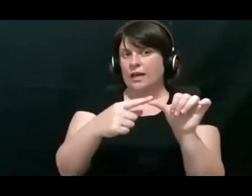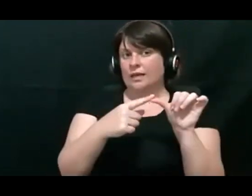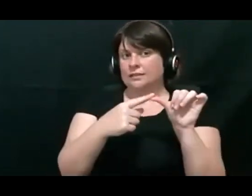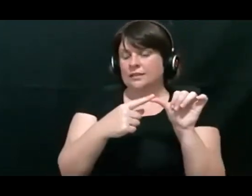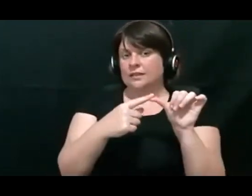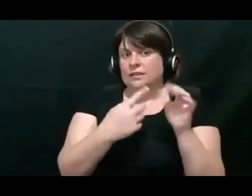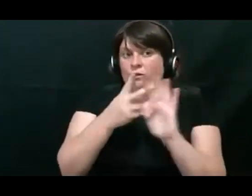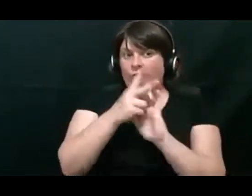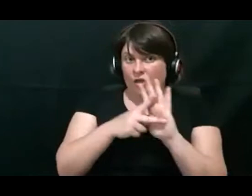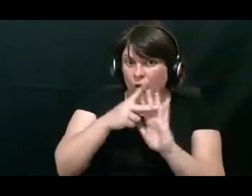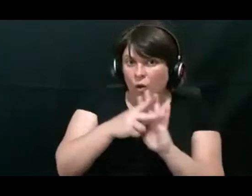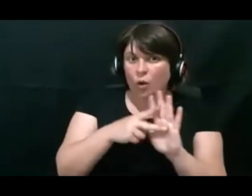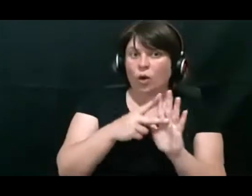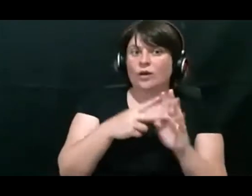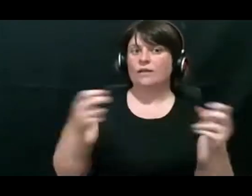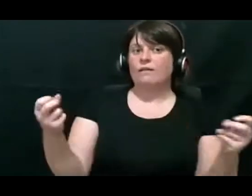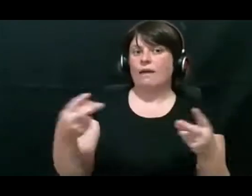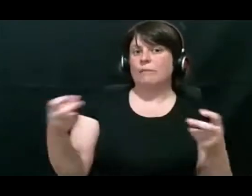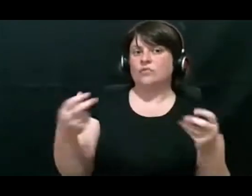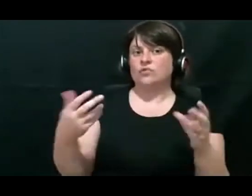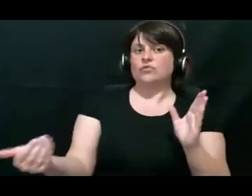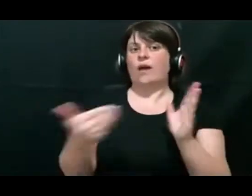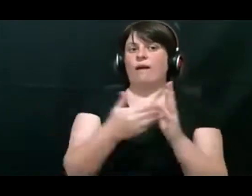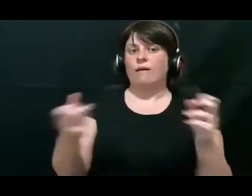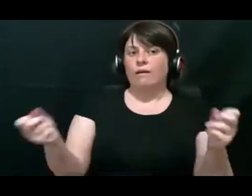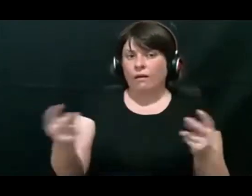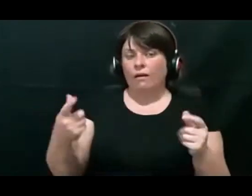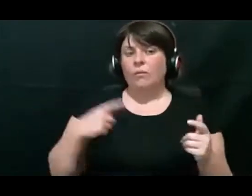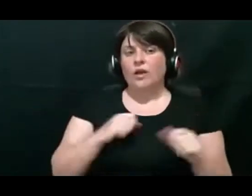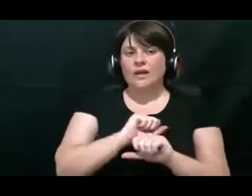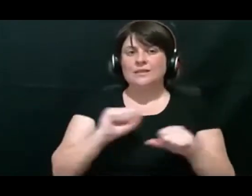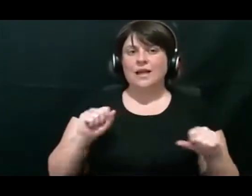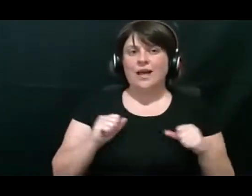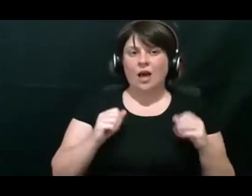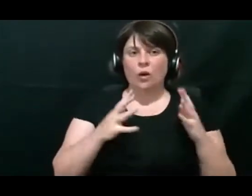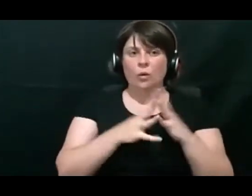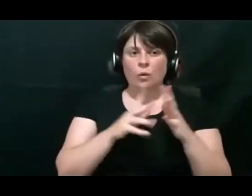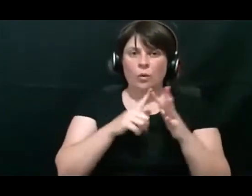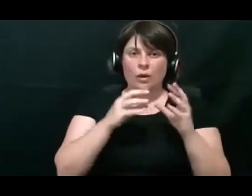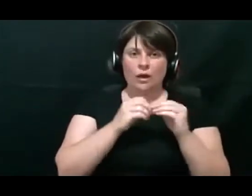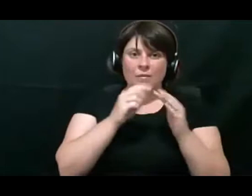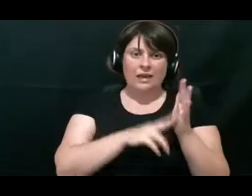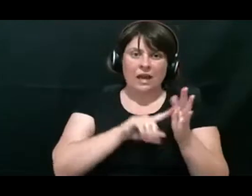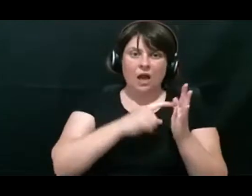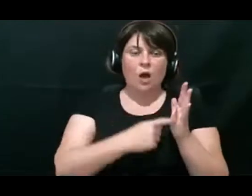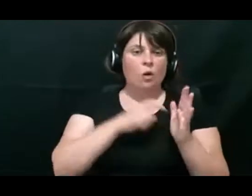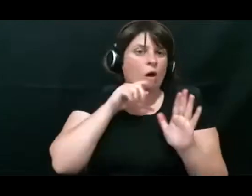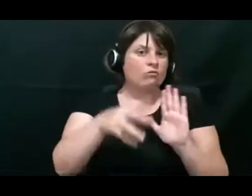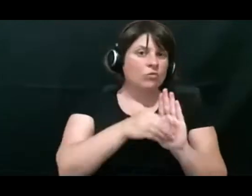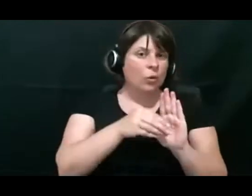video captioned because our webinar won't record these captions.